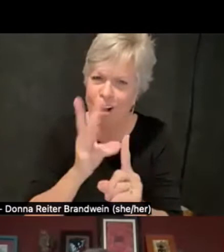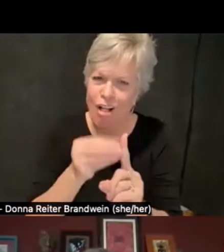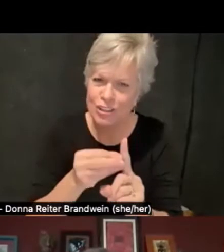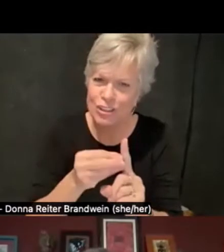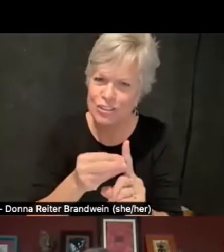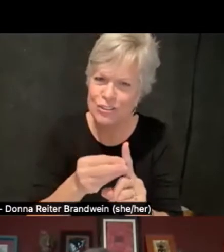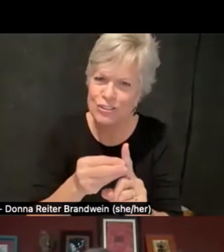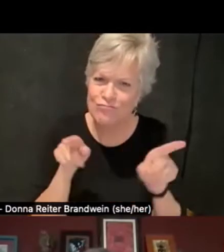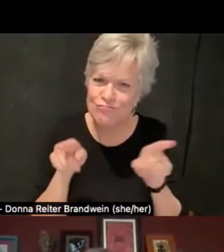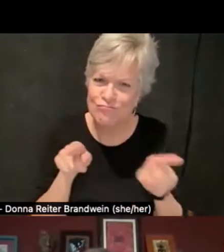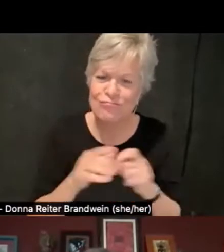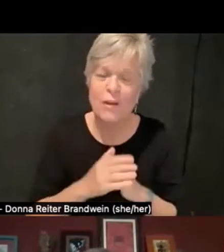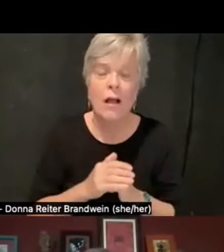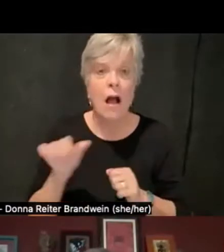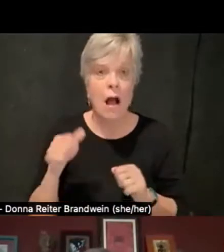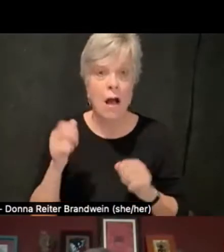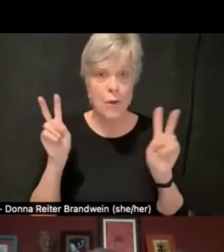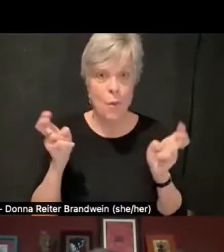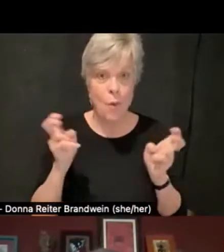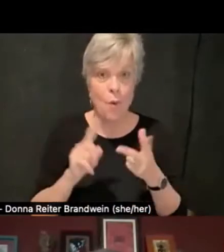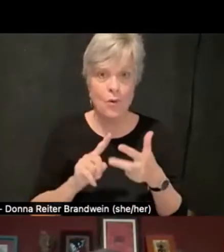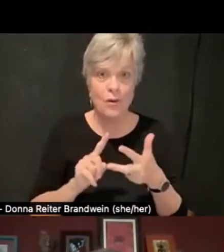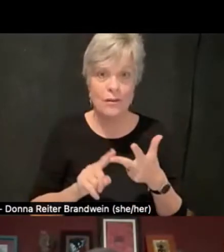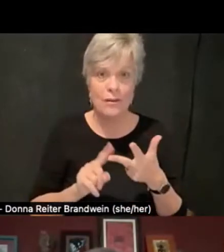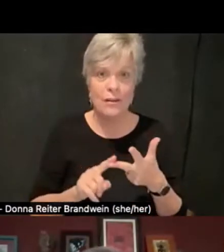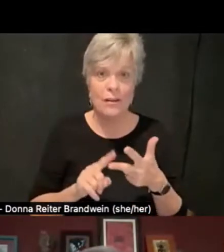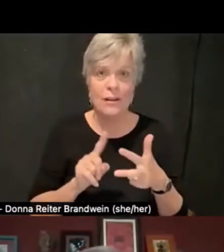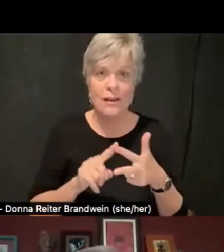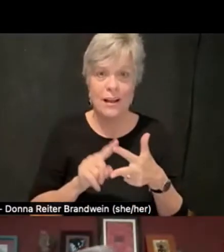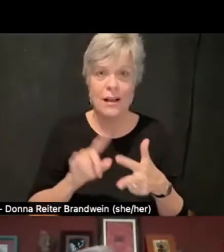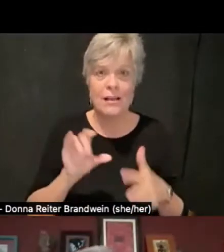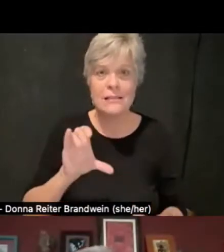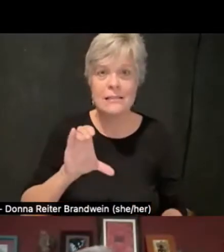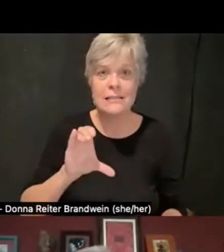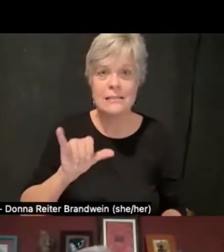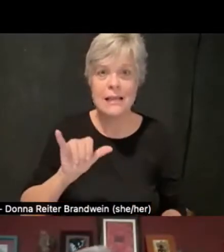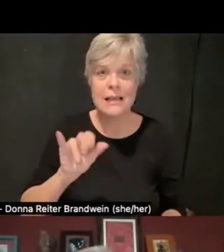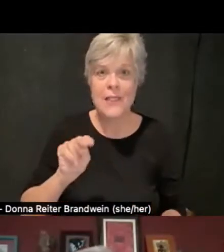The other quote is from Cynthia, C-Y-N-T-H-I-A,